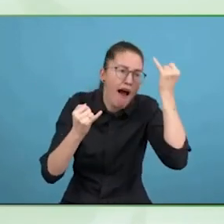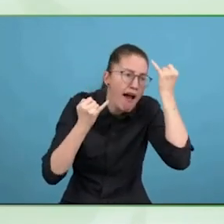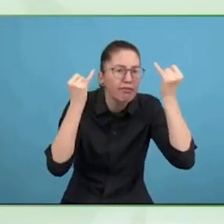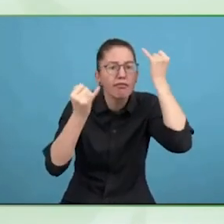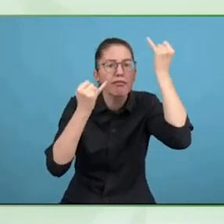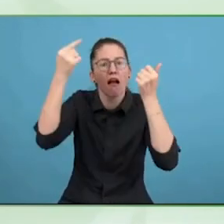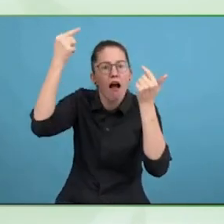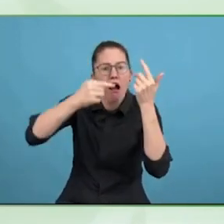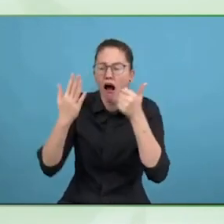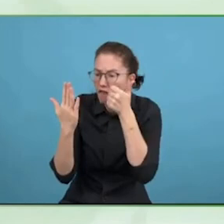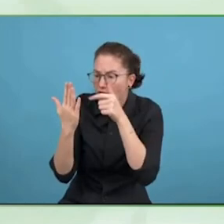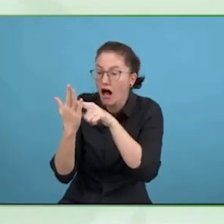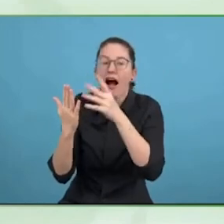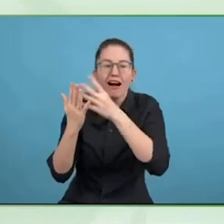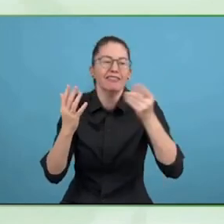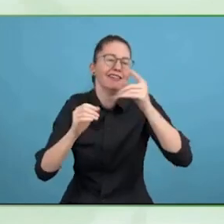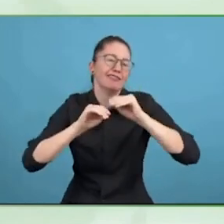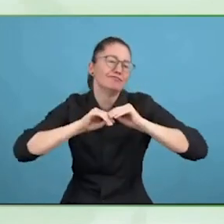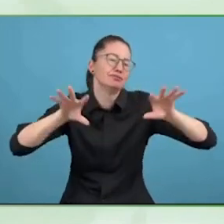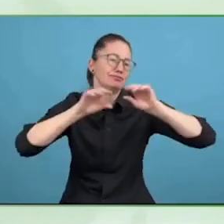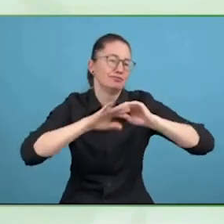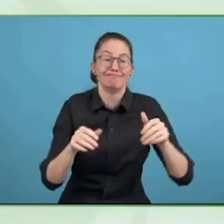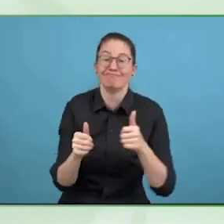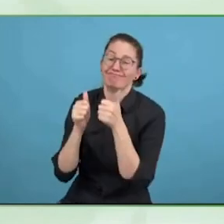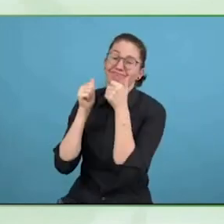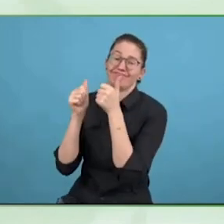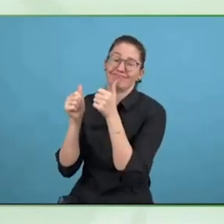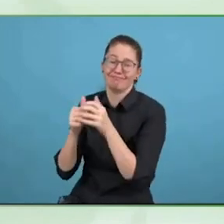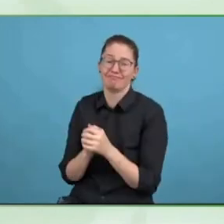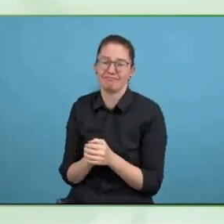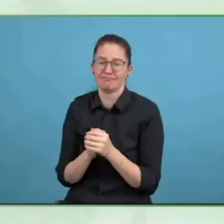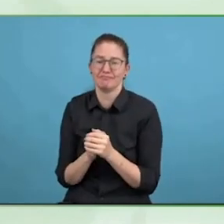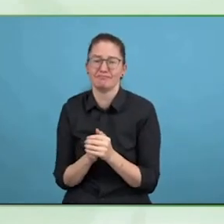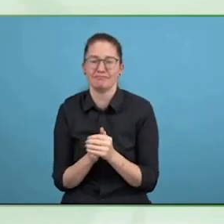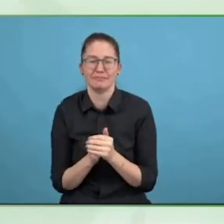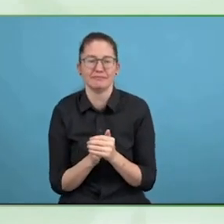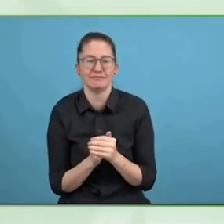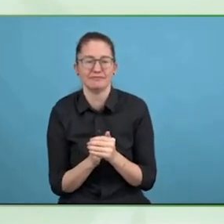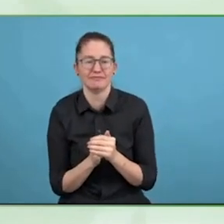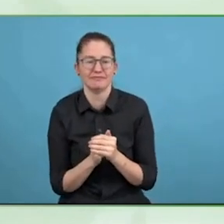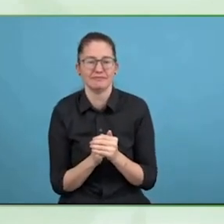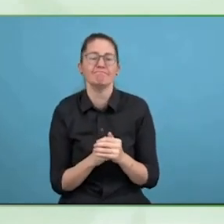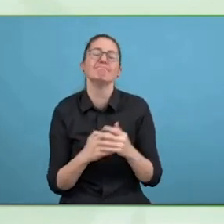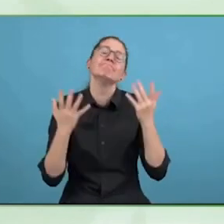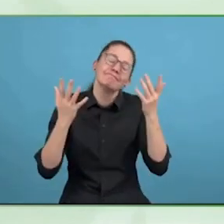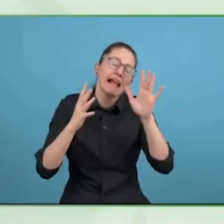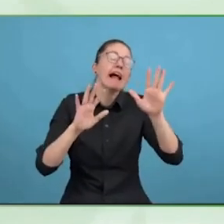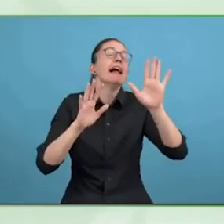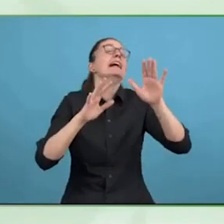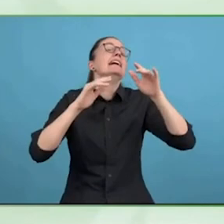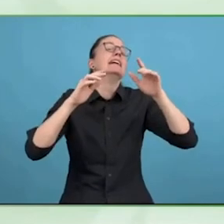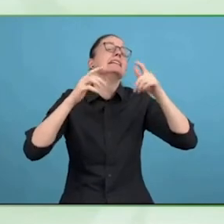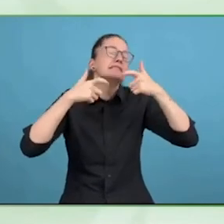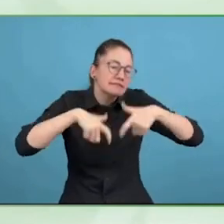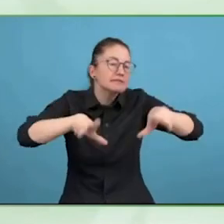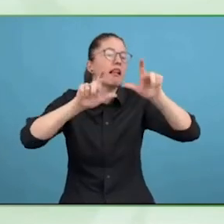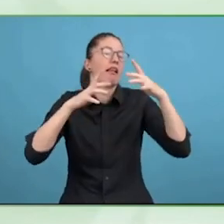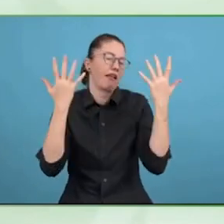assess, to identify, to support the person to identify the solutions as best can suit his or her needs.